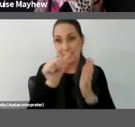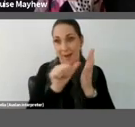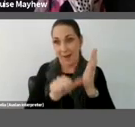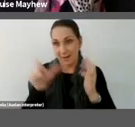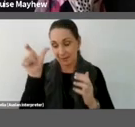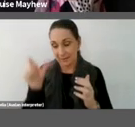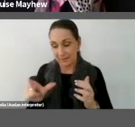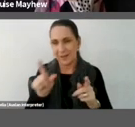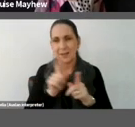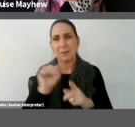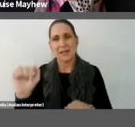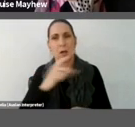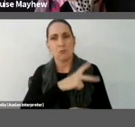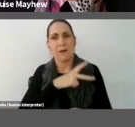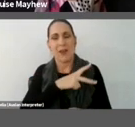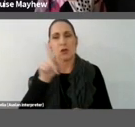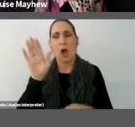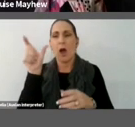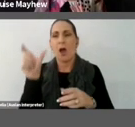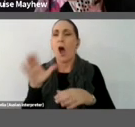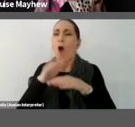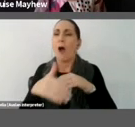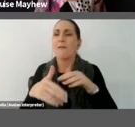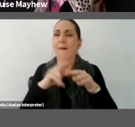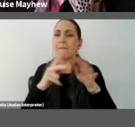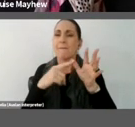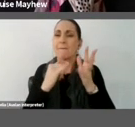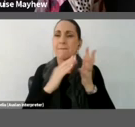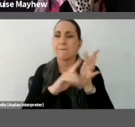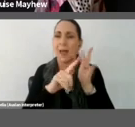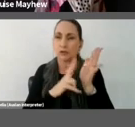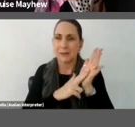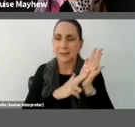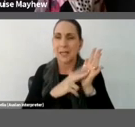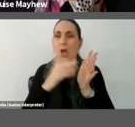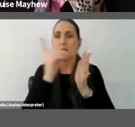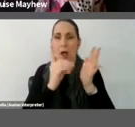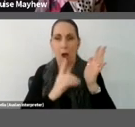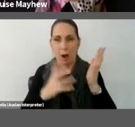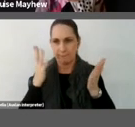professor of fashion design, and he originally developed this work for the